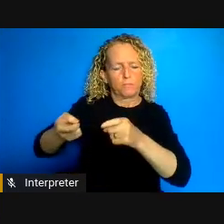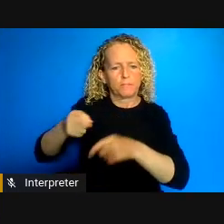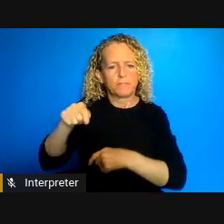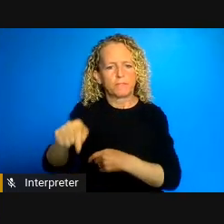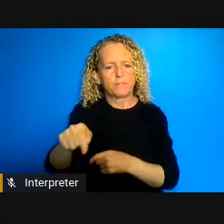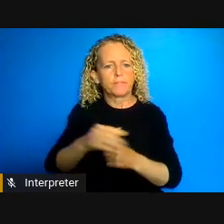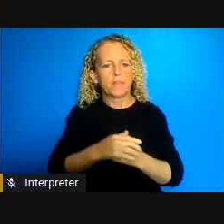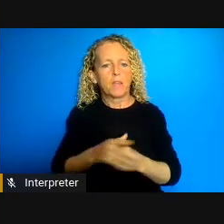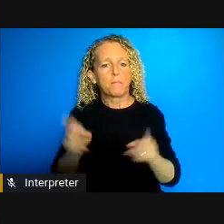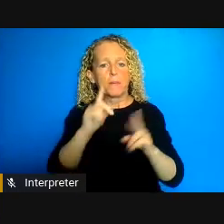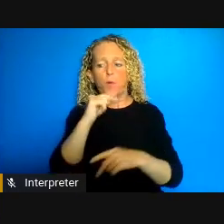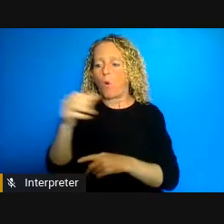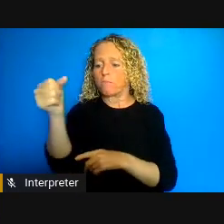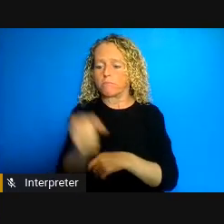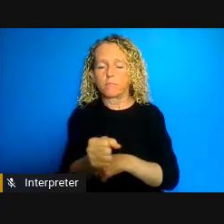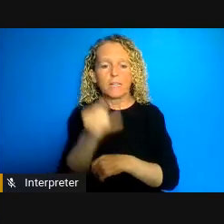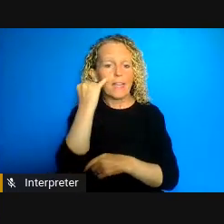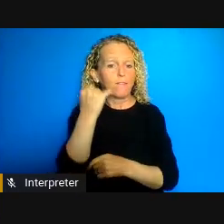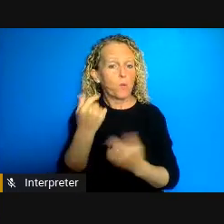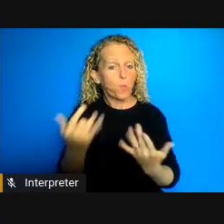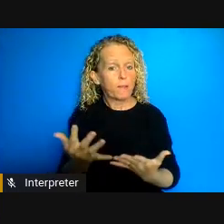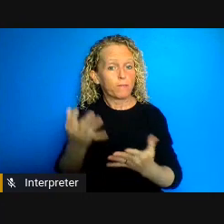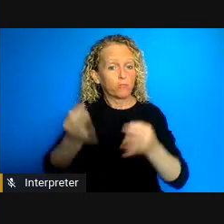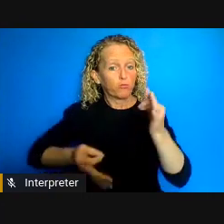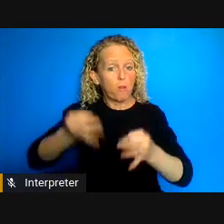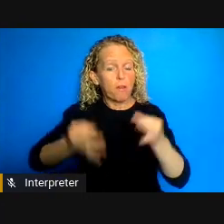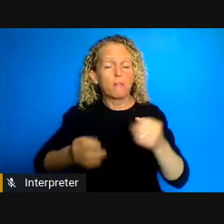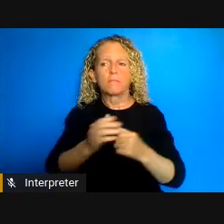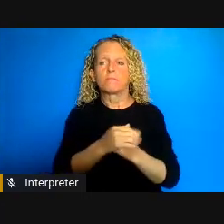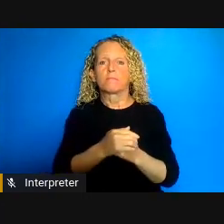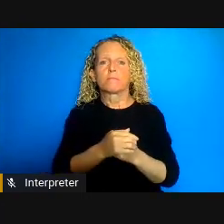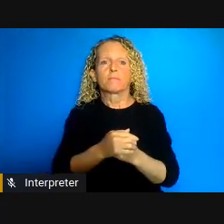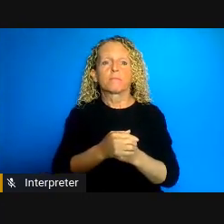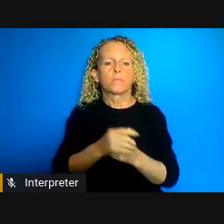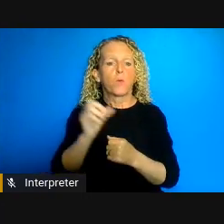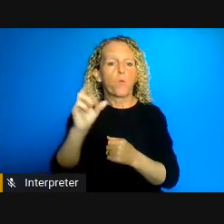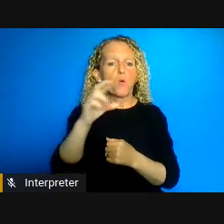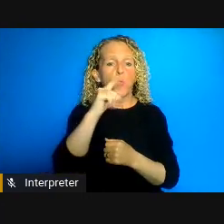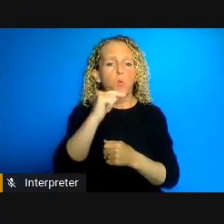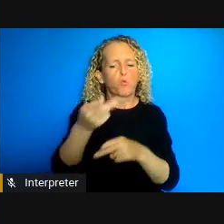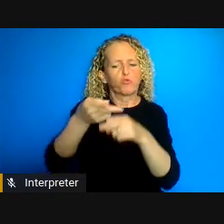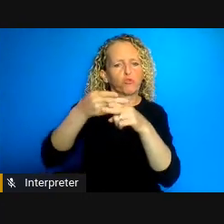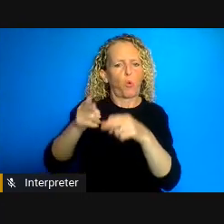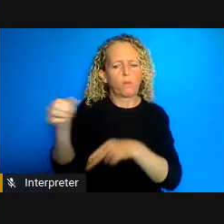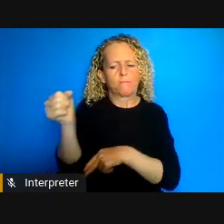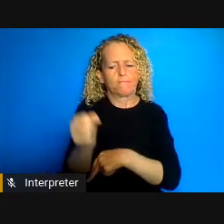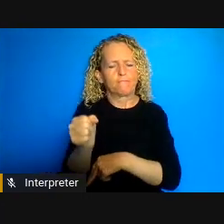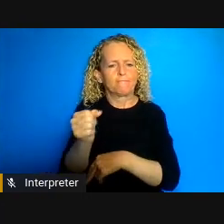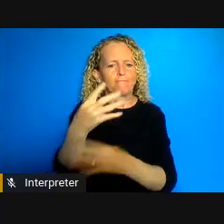awaiting trial or are serving short sentences a few weeks or anywhere up to